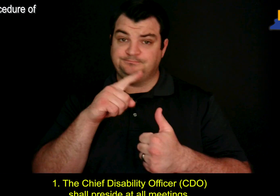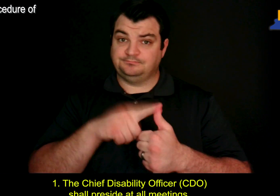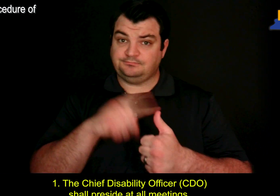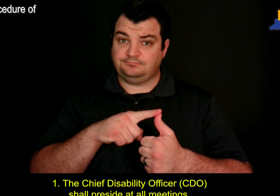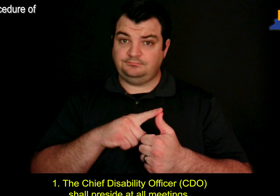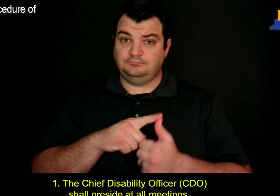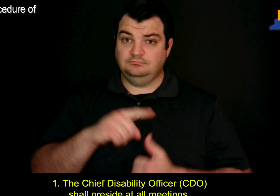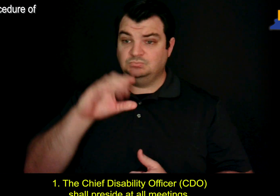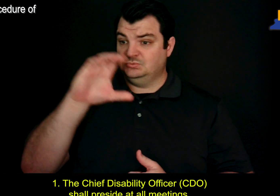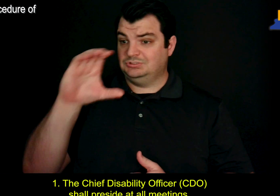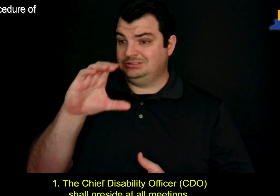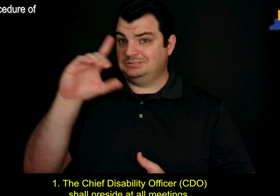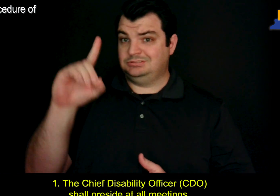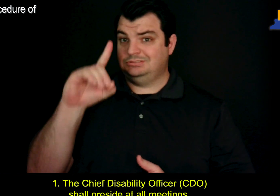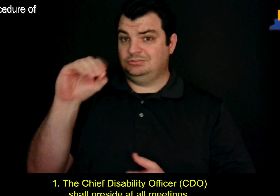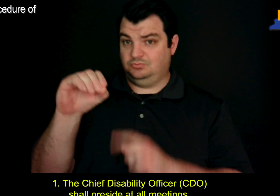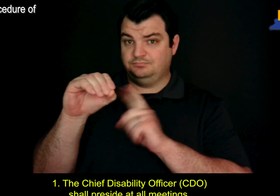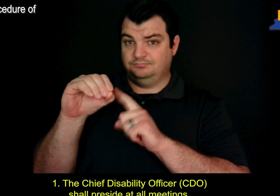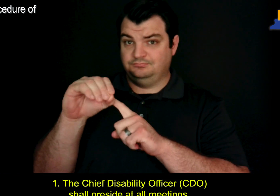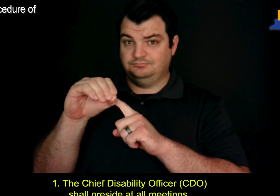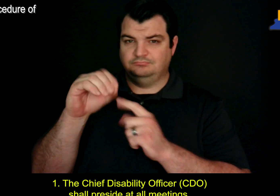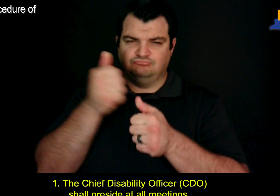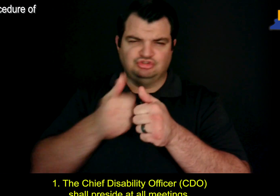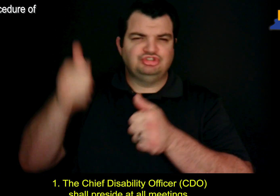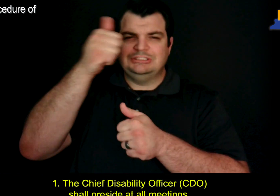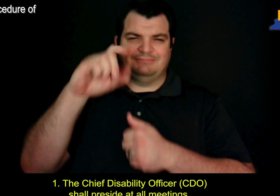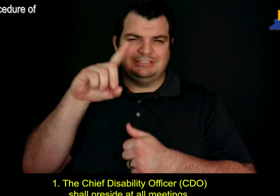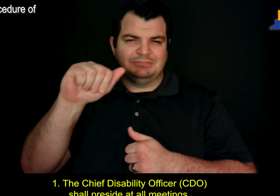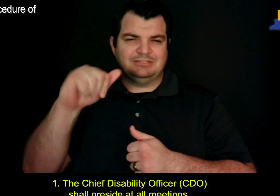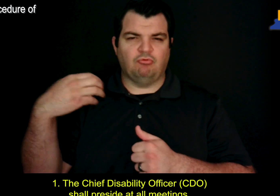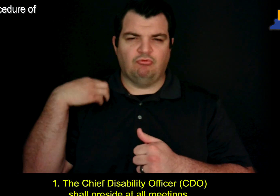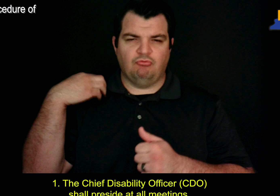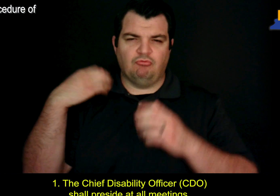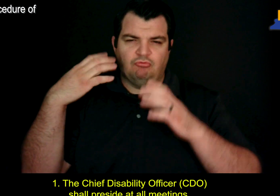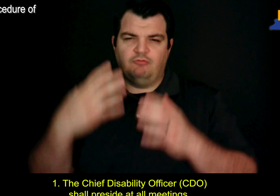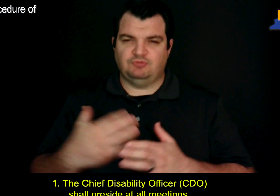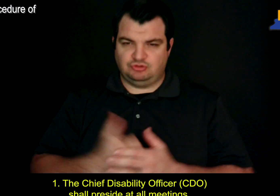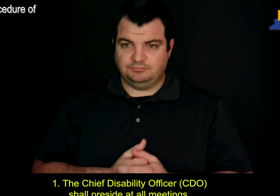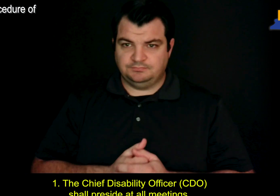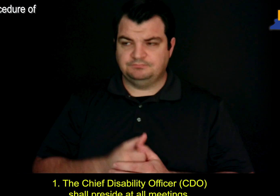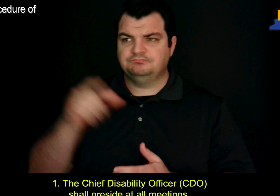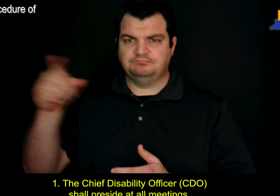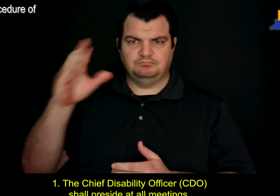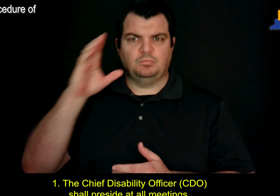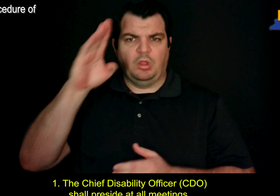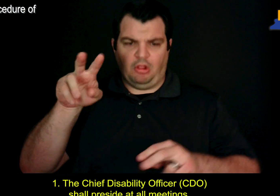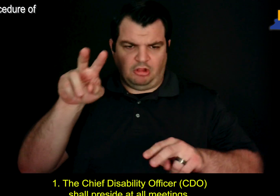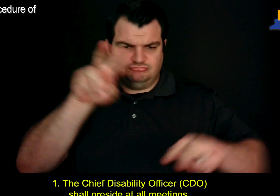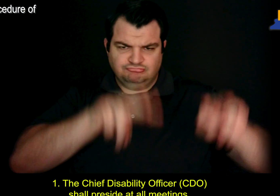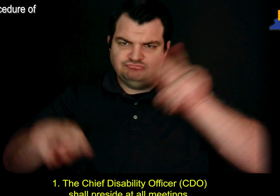1. The Chief Disability Officer (CDO) shall preside at all meetings.